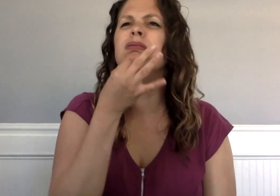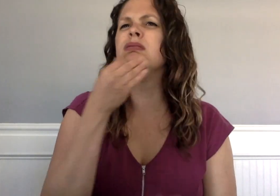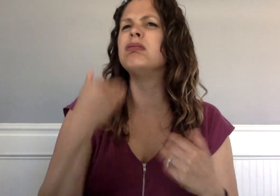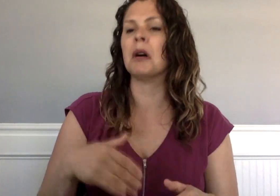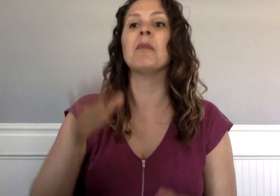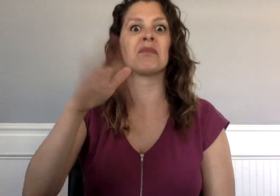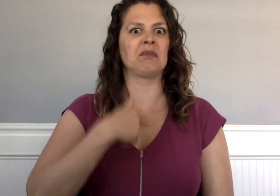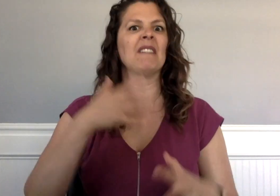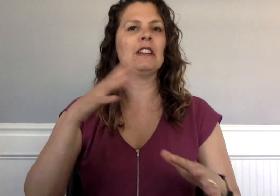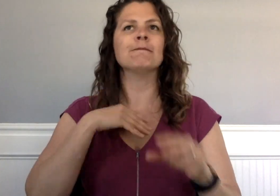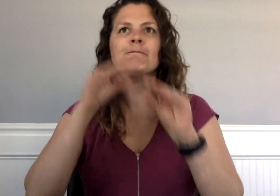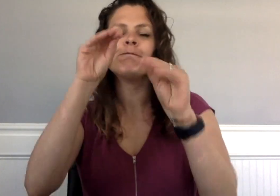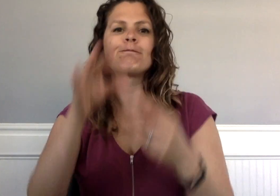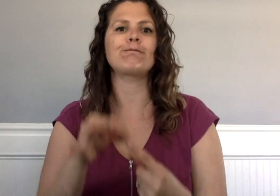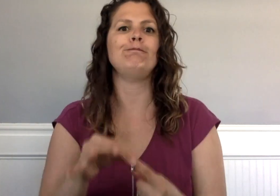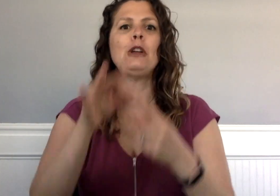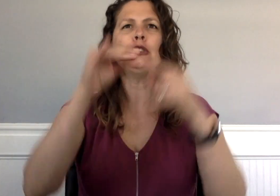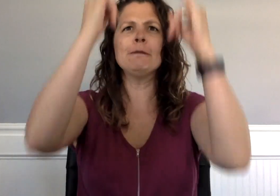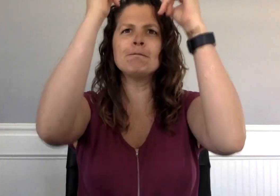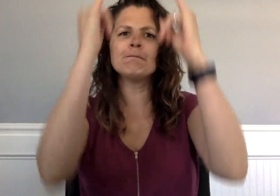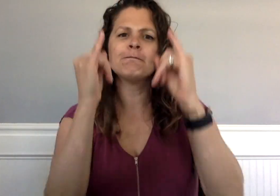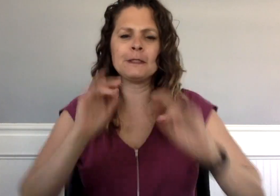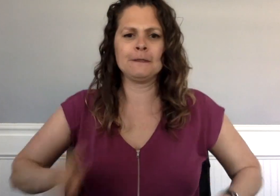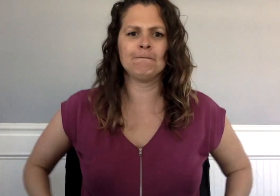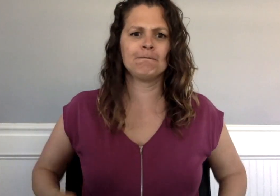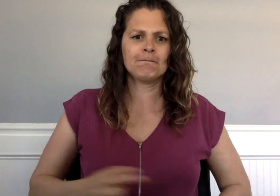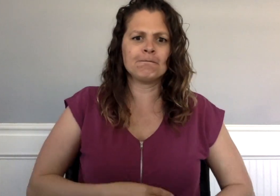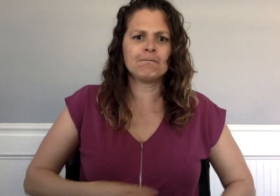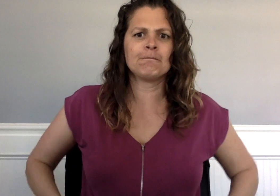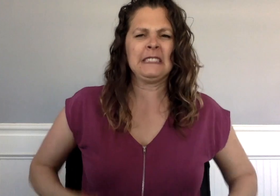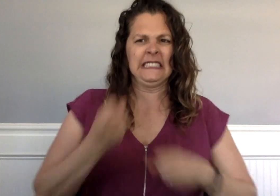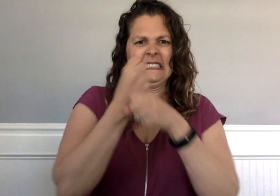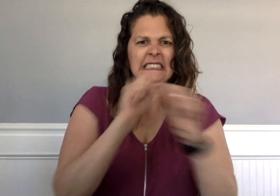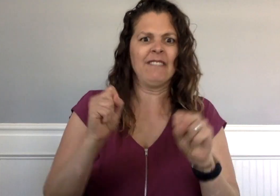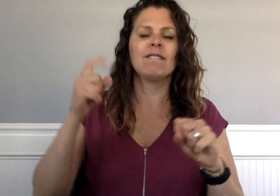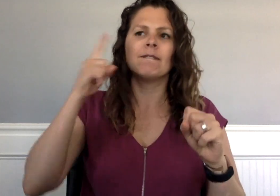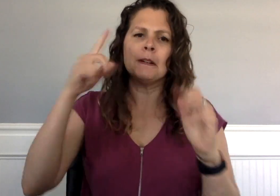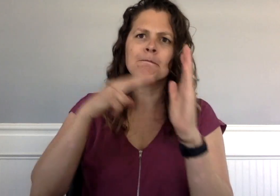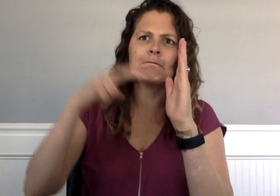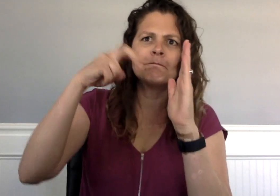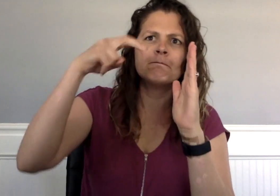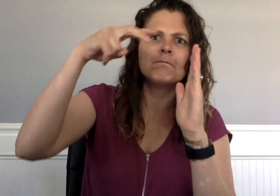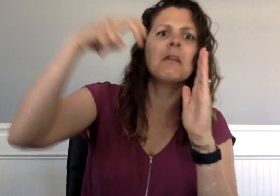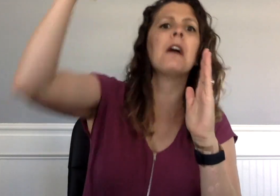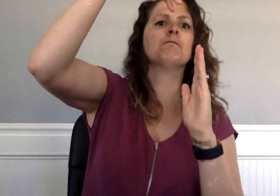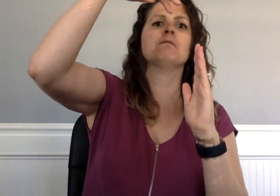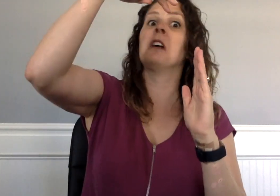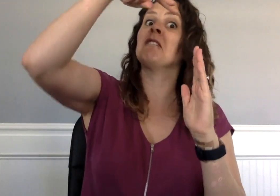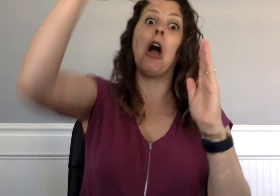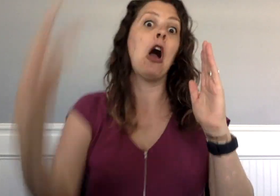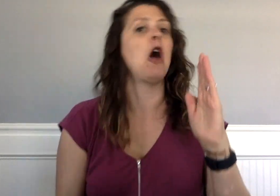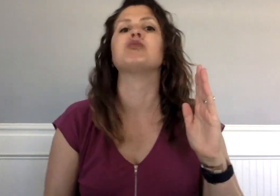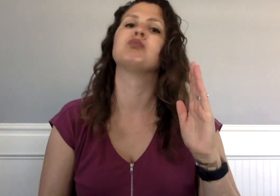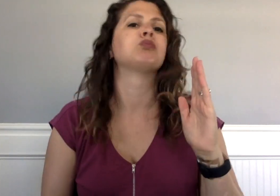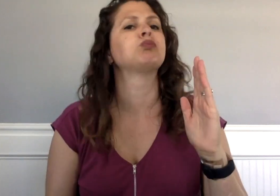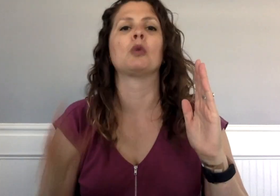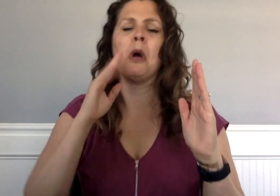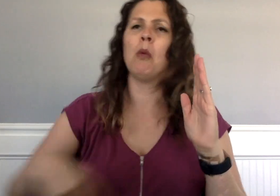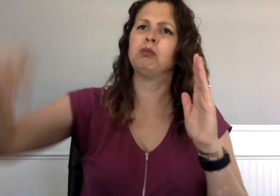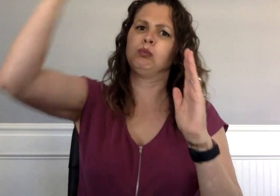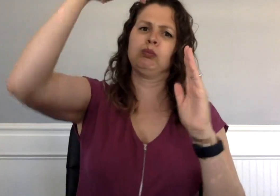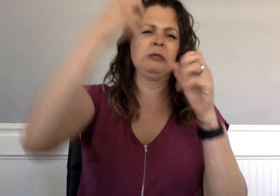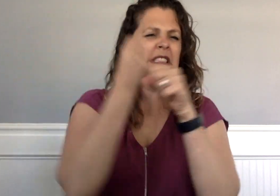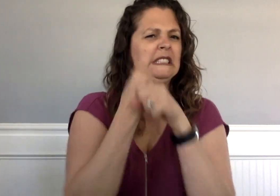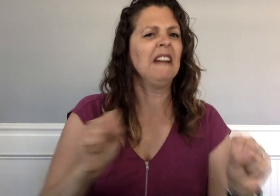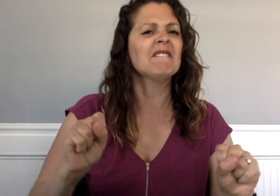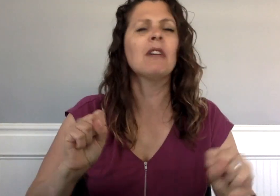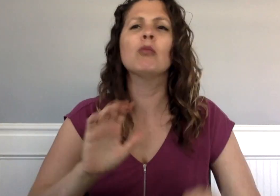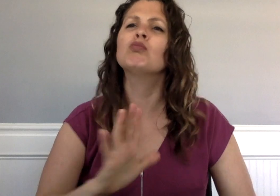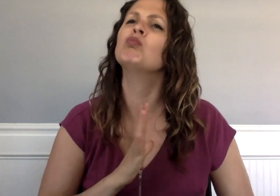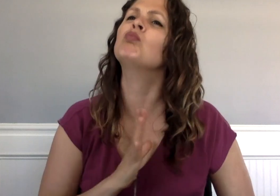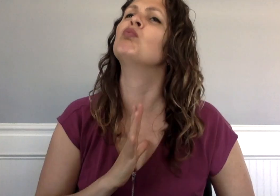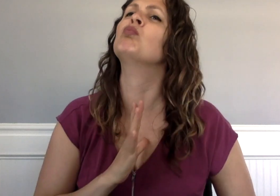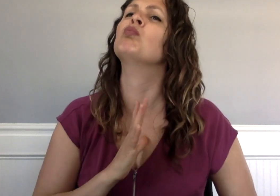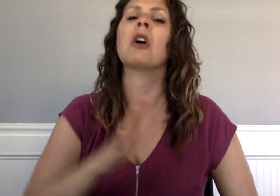“We had a special harness made in case he falls off the ladder. Or the roof. It's fine.”